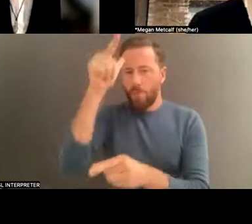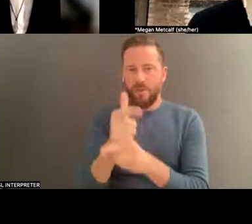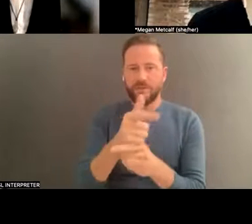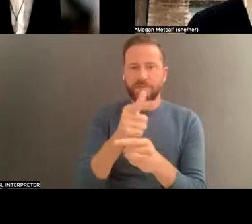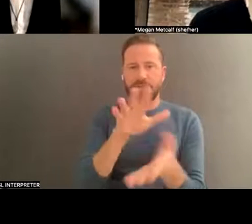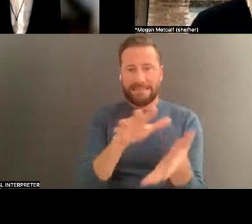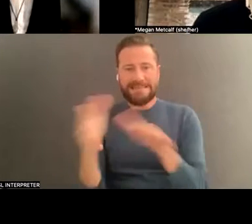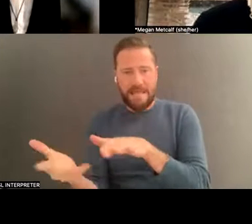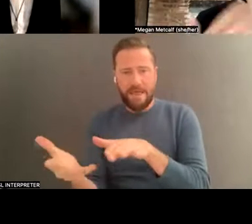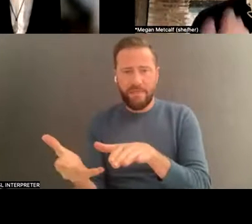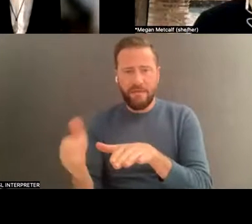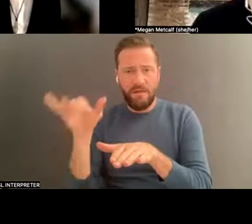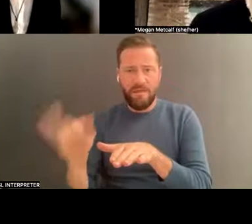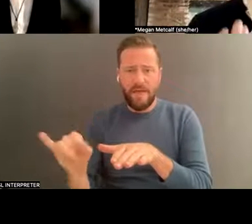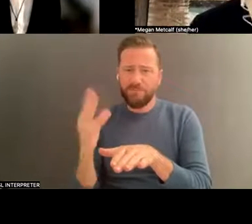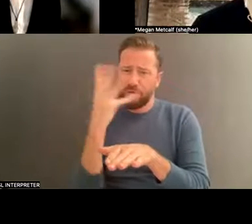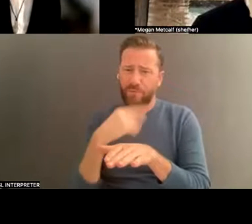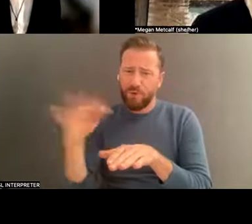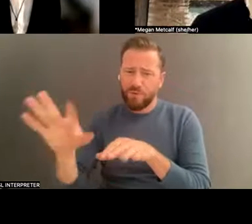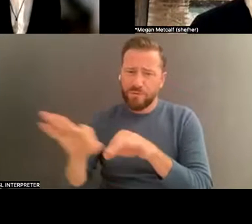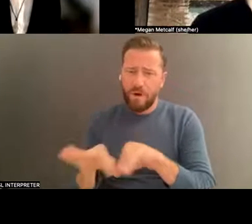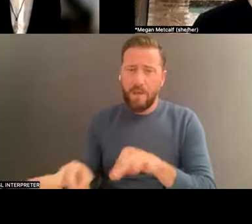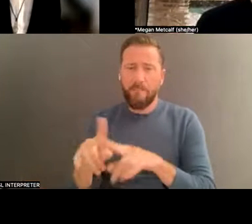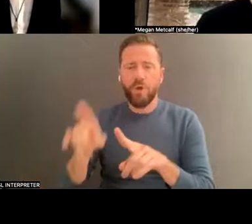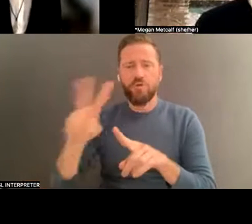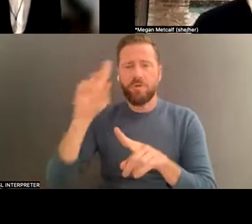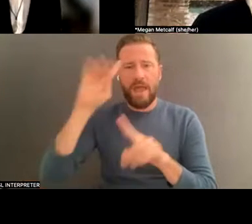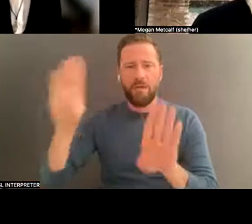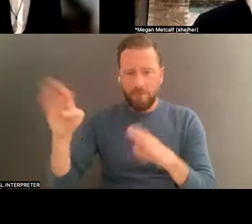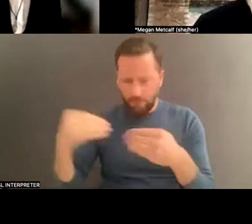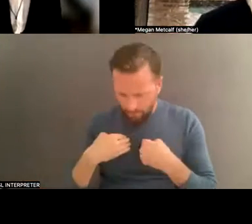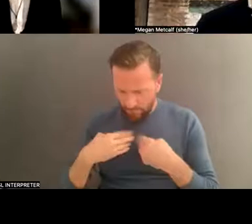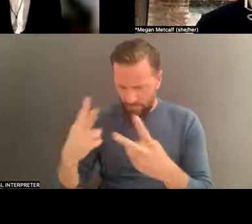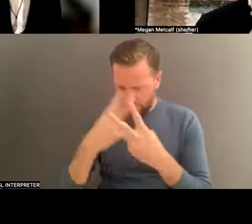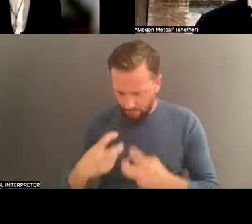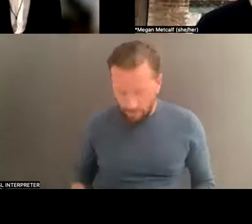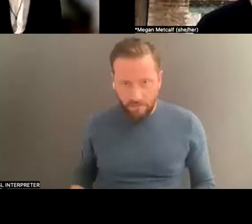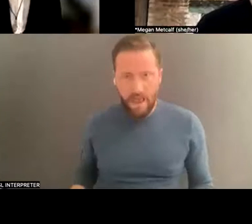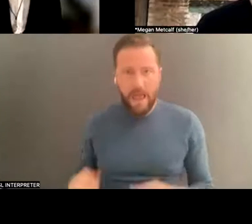ly. I'm running out of time, I don't have the time. And David, you've had these inflection points professionally when